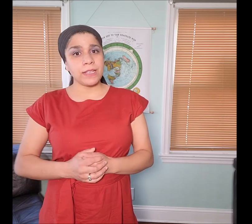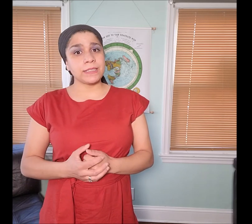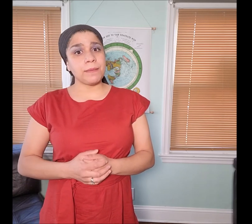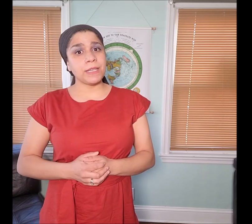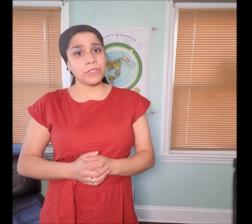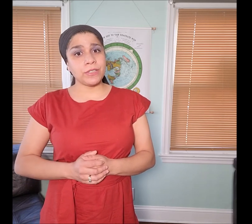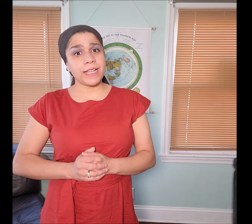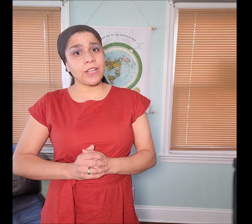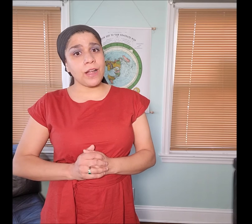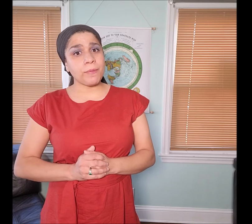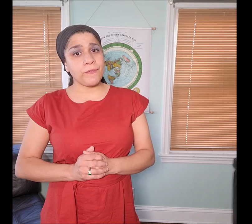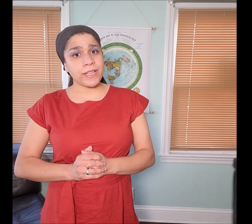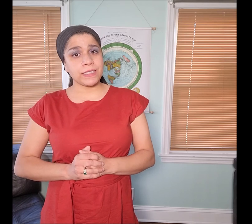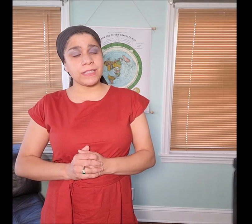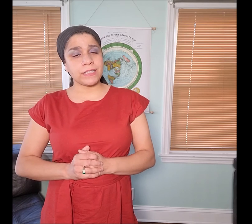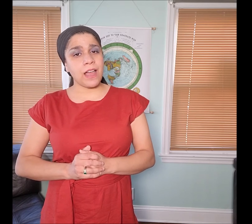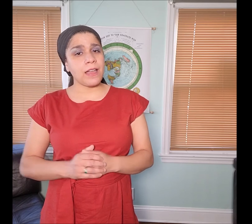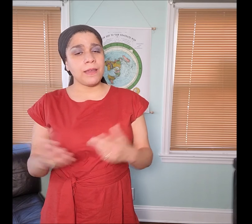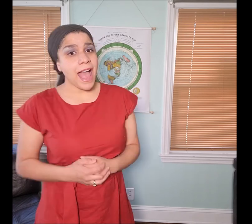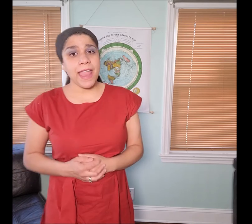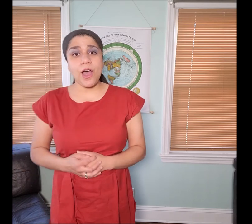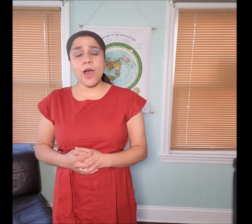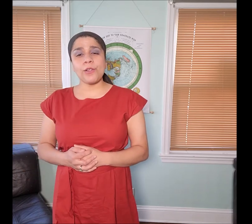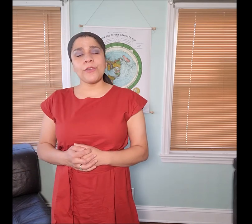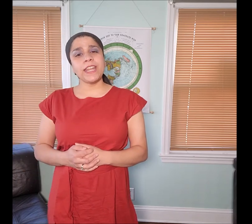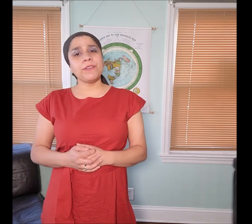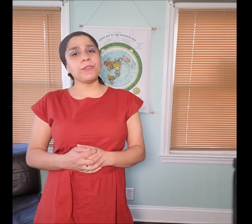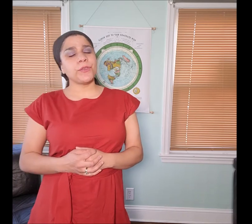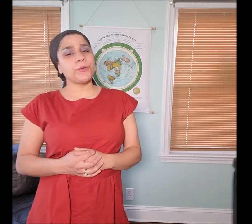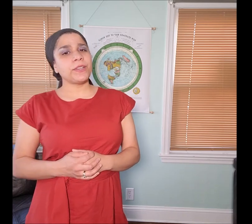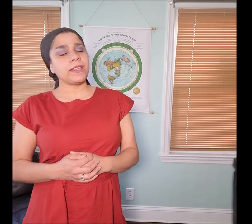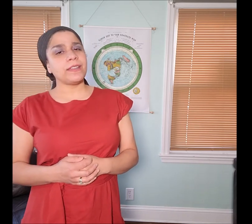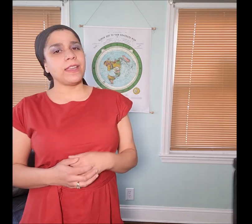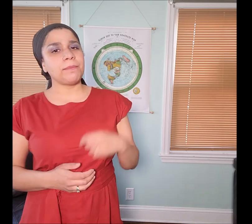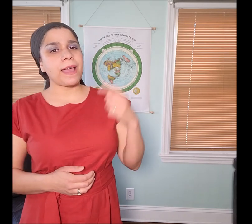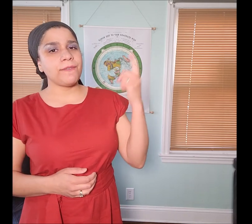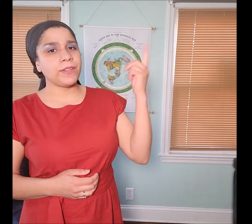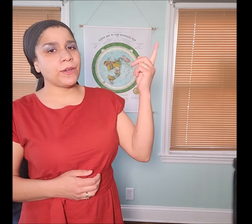Some Israelites are professing this as a law. I already refuted it in my video